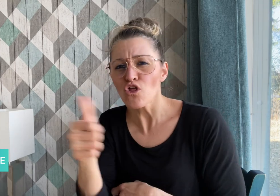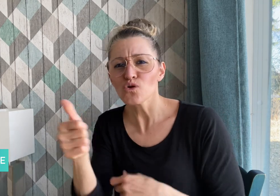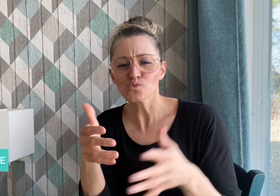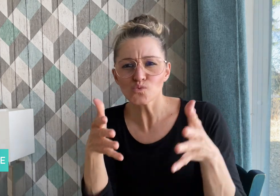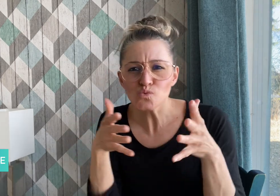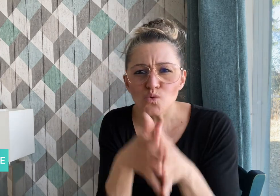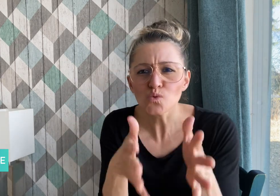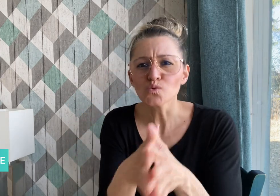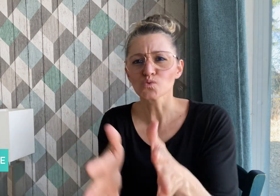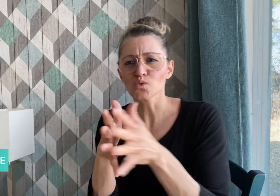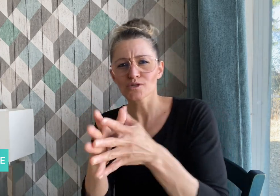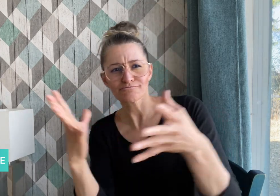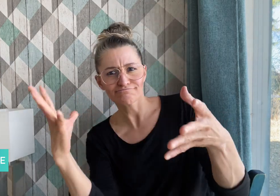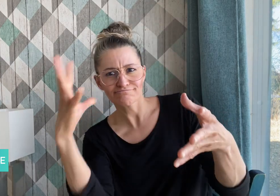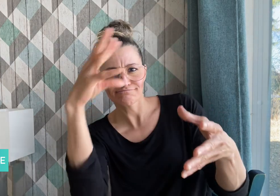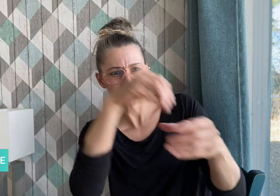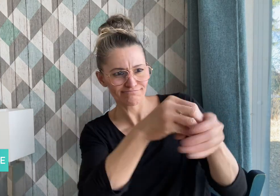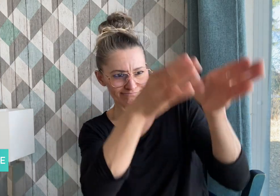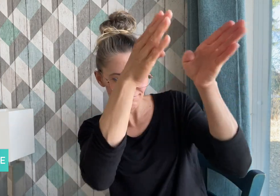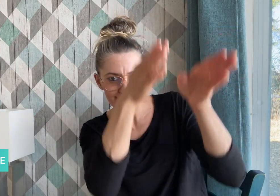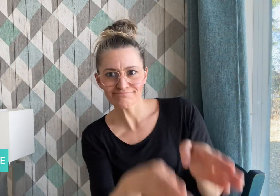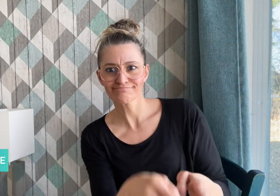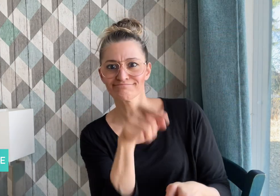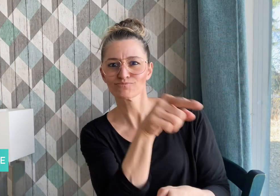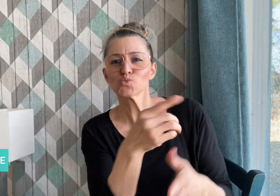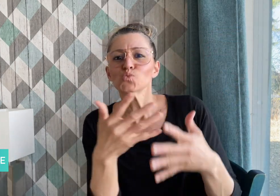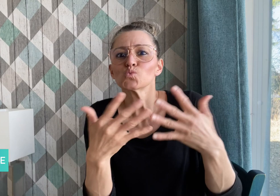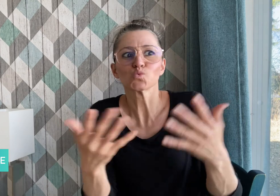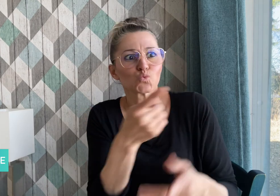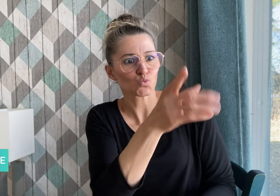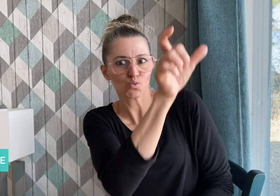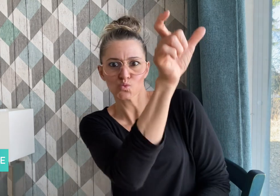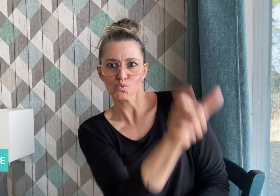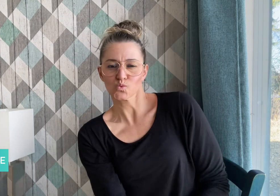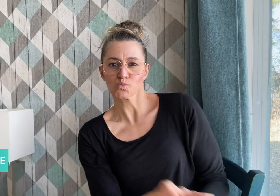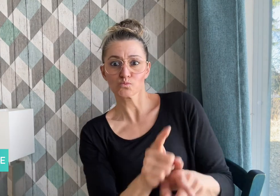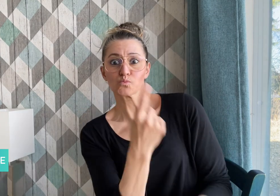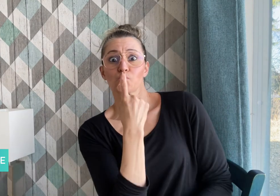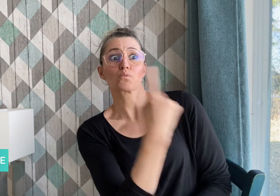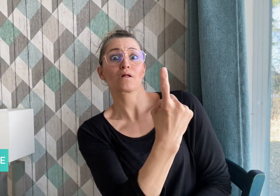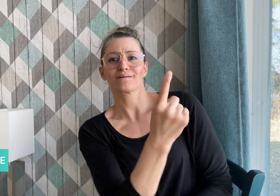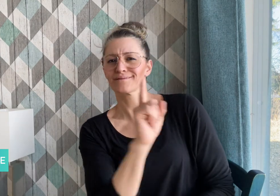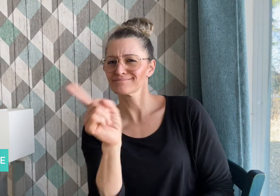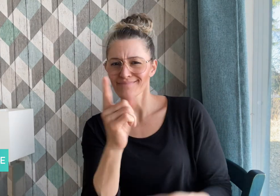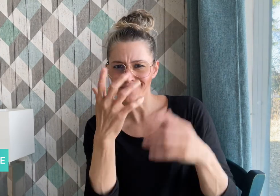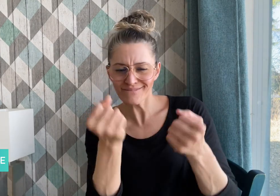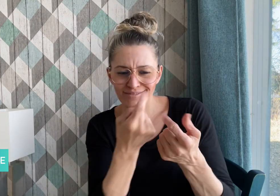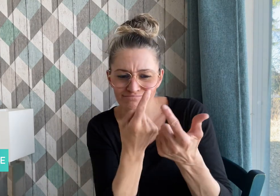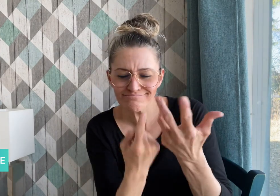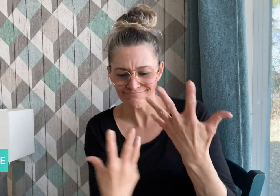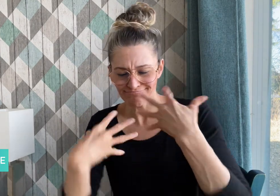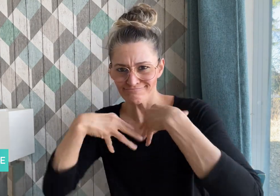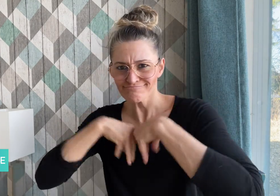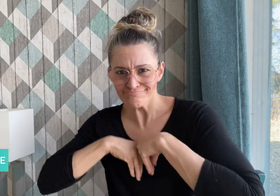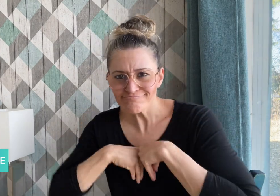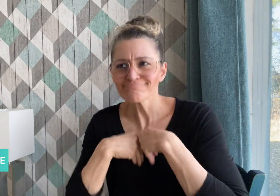other stories that make him who he is, and